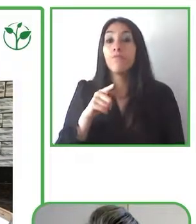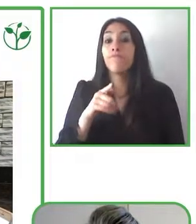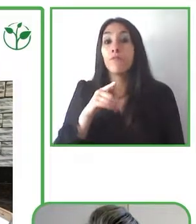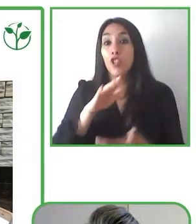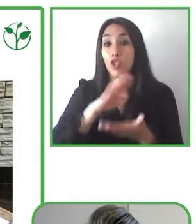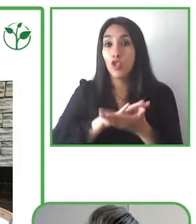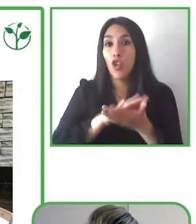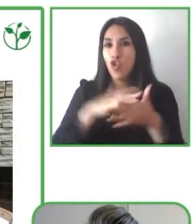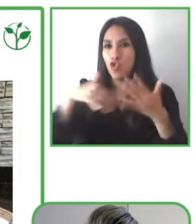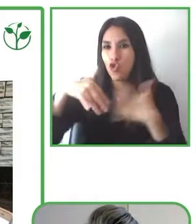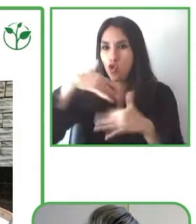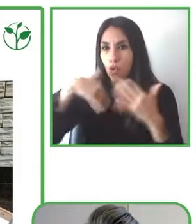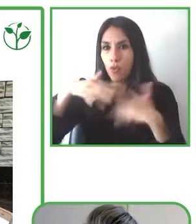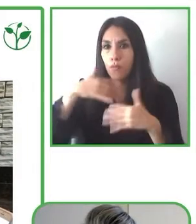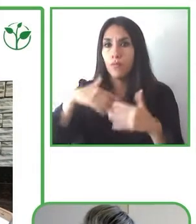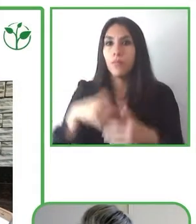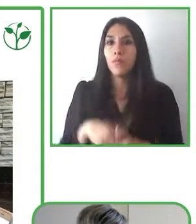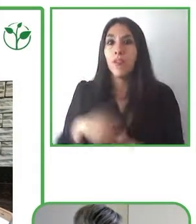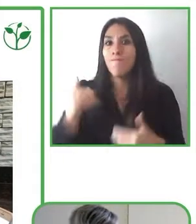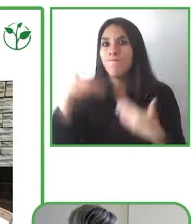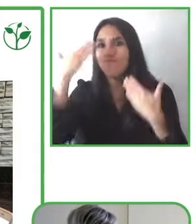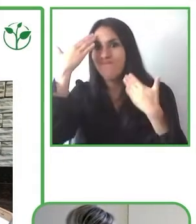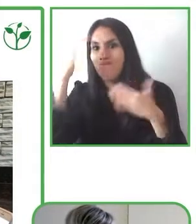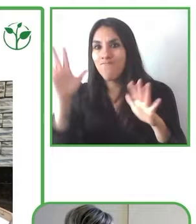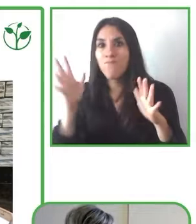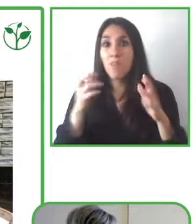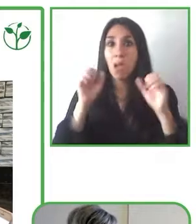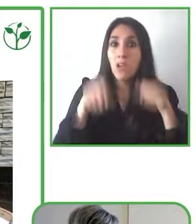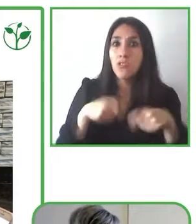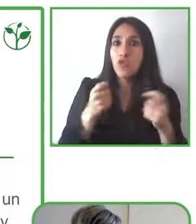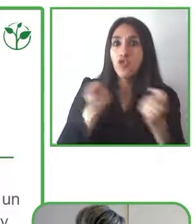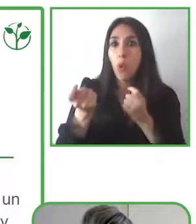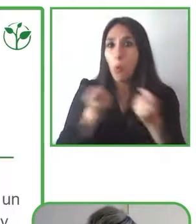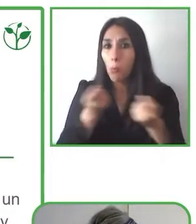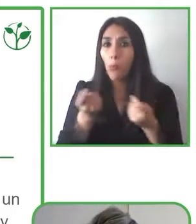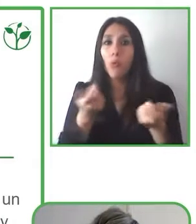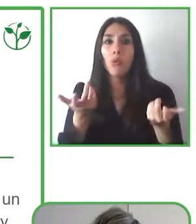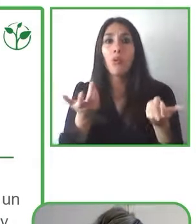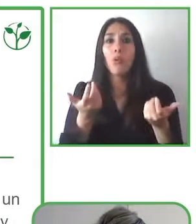true in poorer sections of society and so.